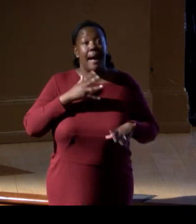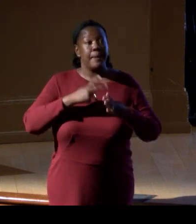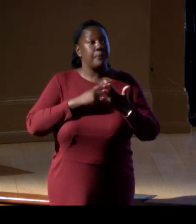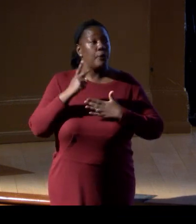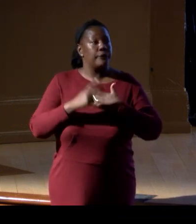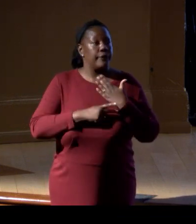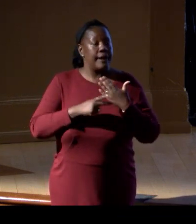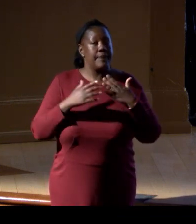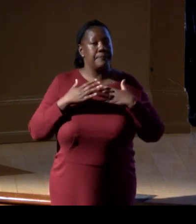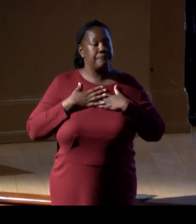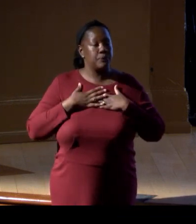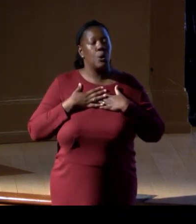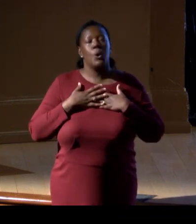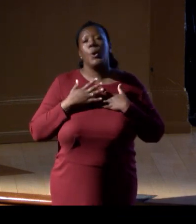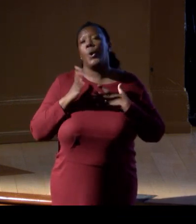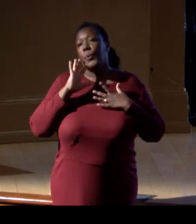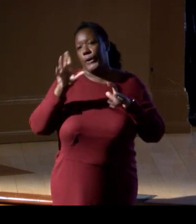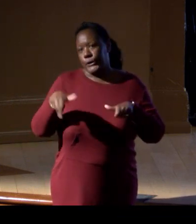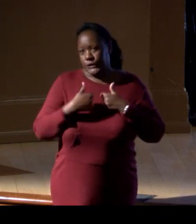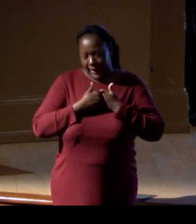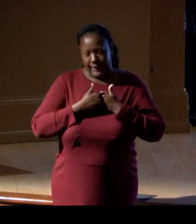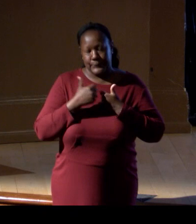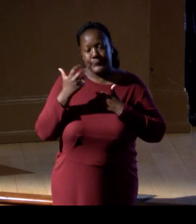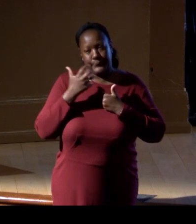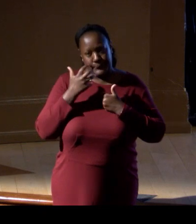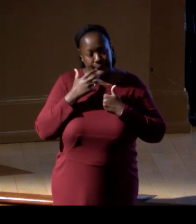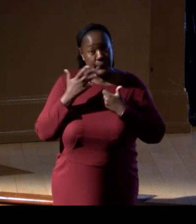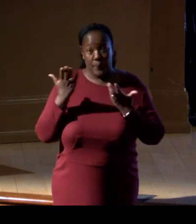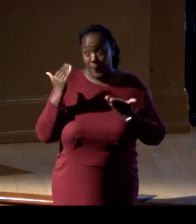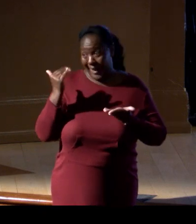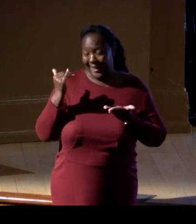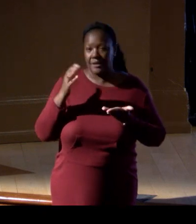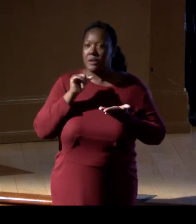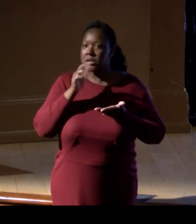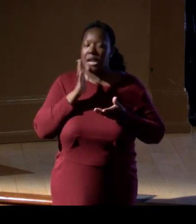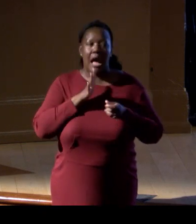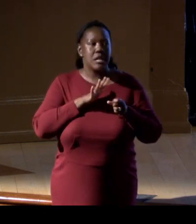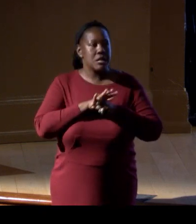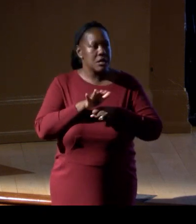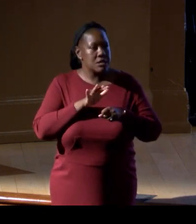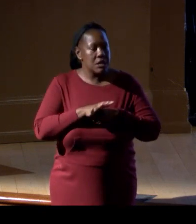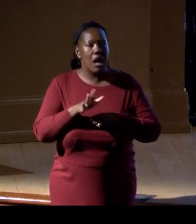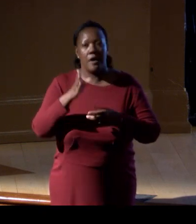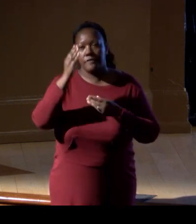we're greatly challenged by a lack of in situ data in time series.